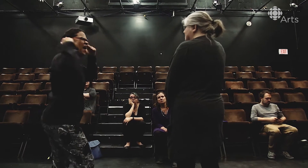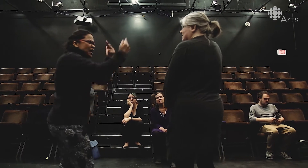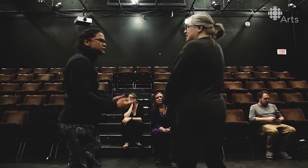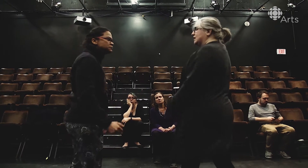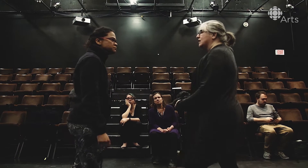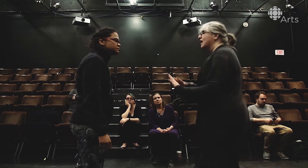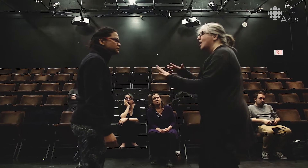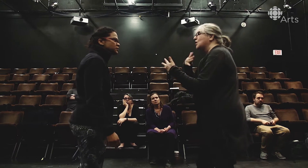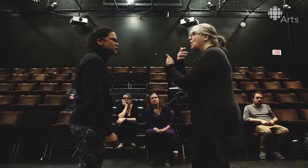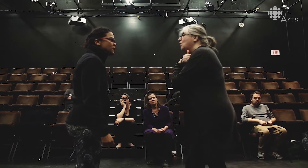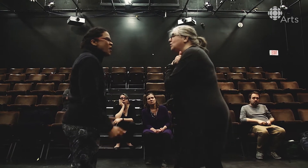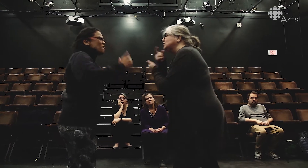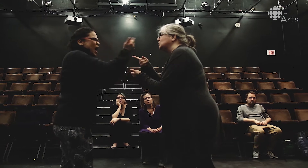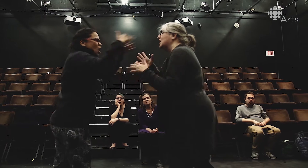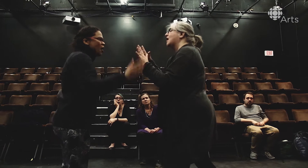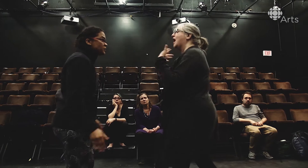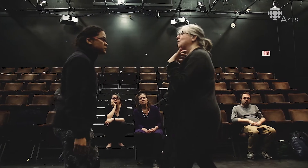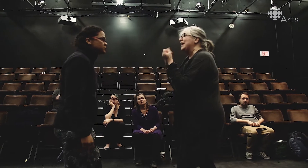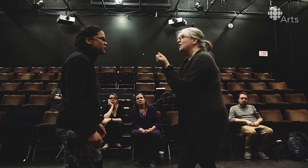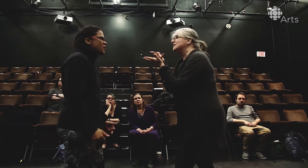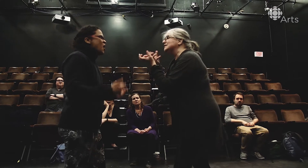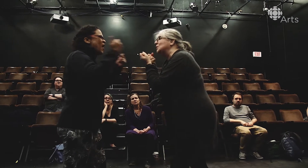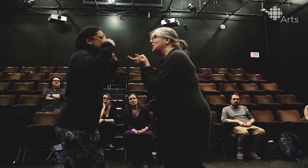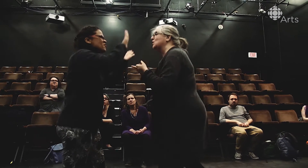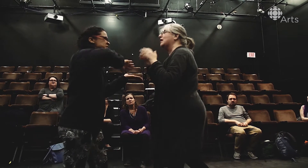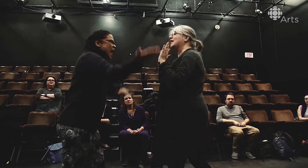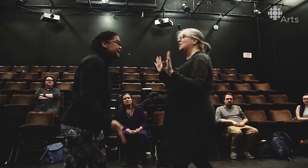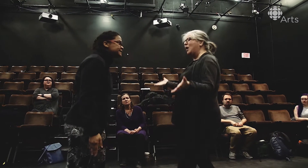[loud shout] [loud shouting]